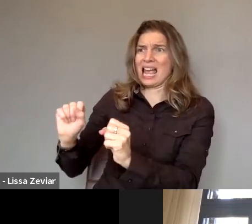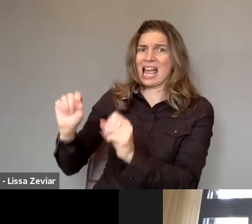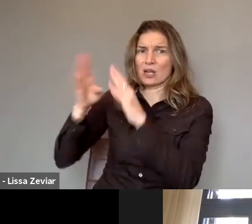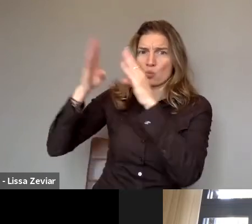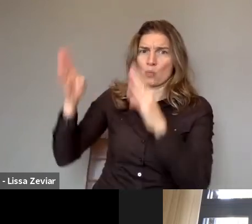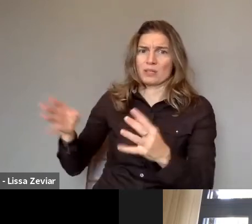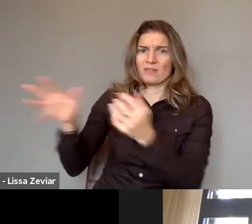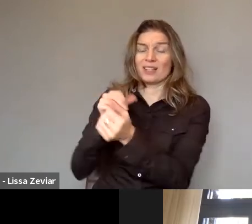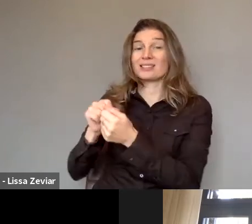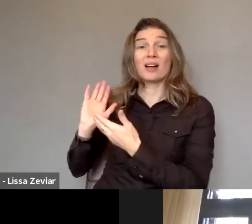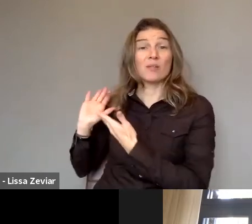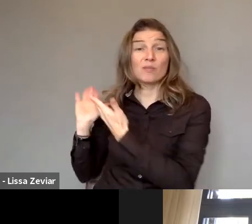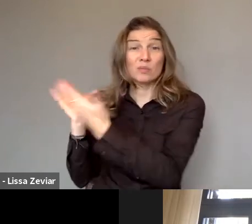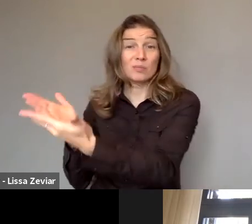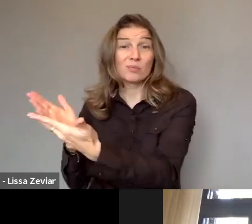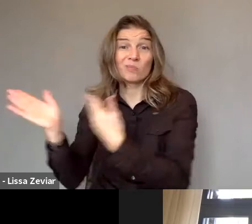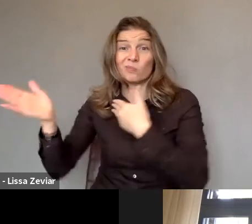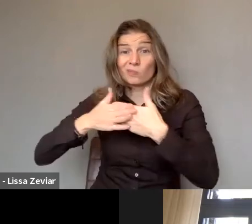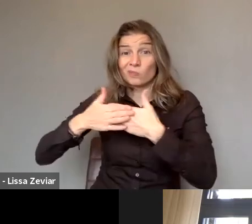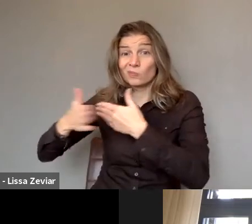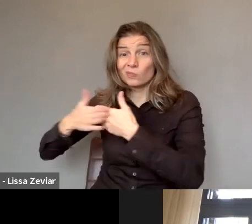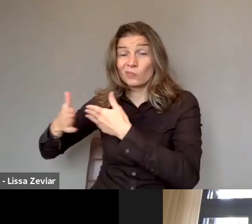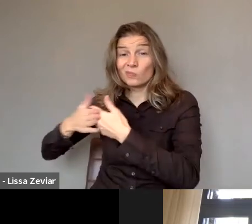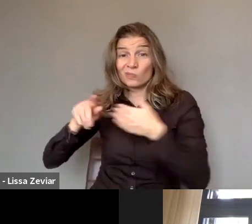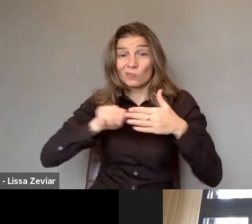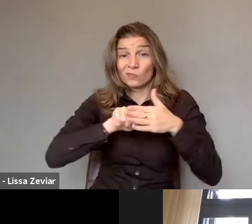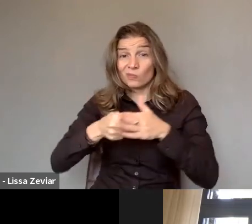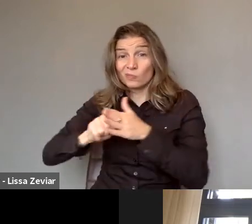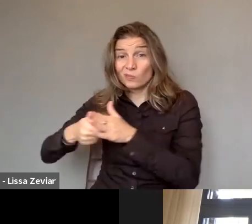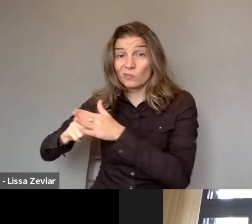So apart from the Istanbul Convention that is important